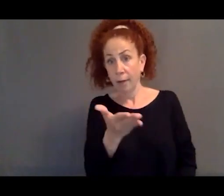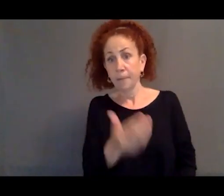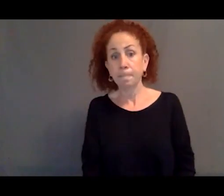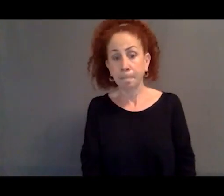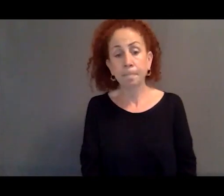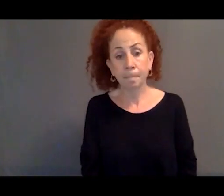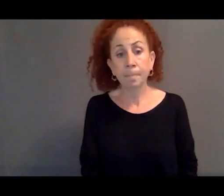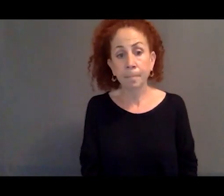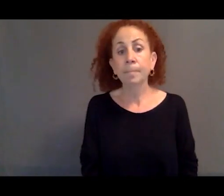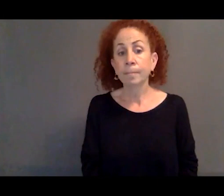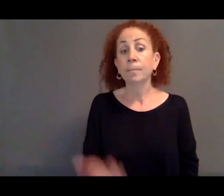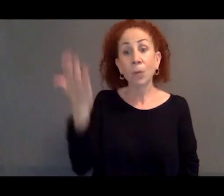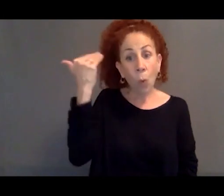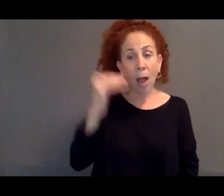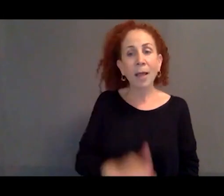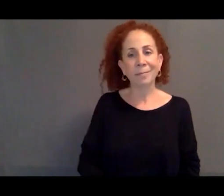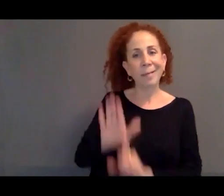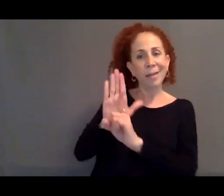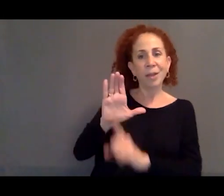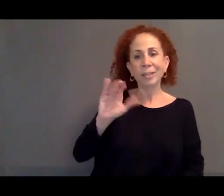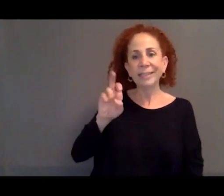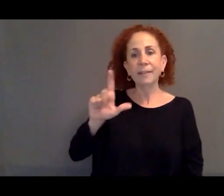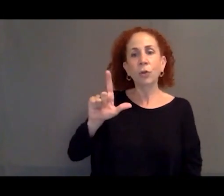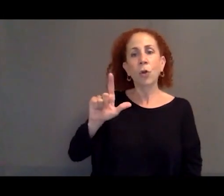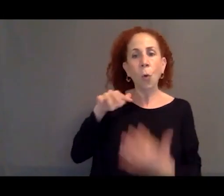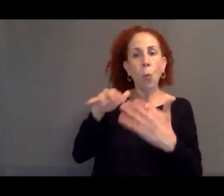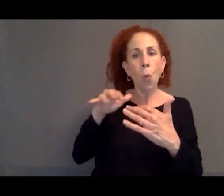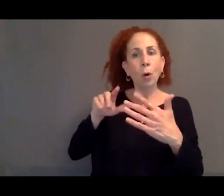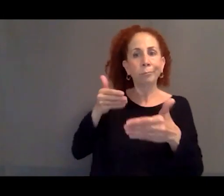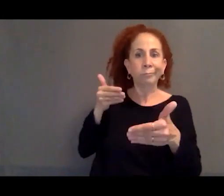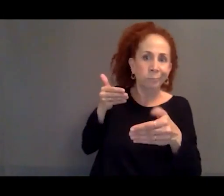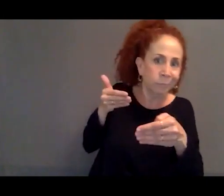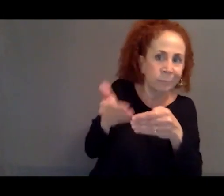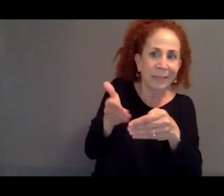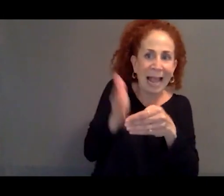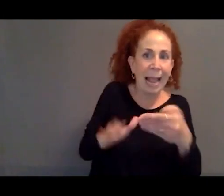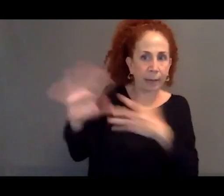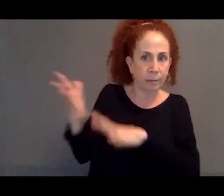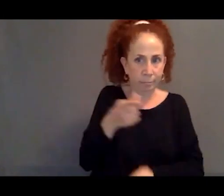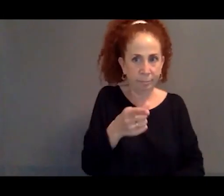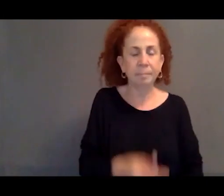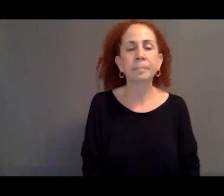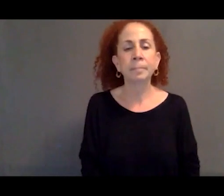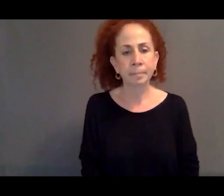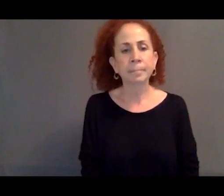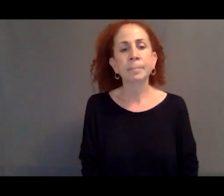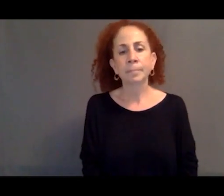as sort of the Civil War in Syria is drawing close to its end.